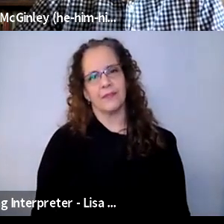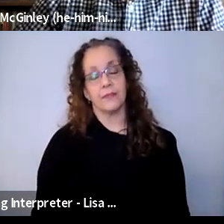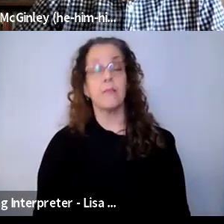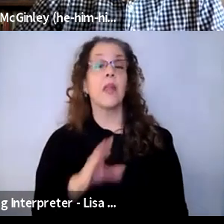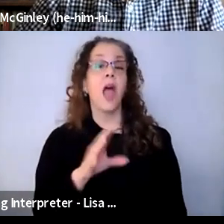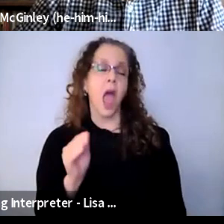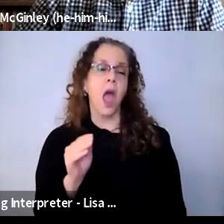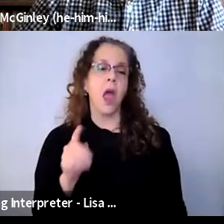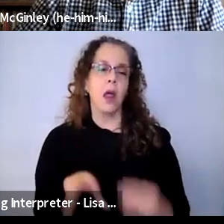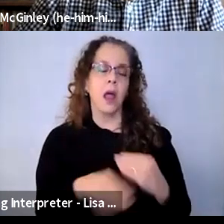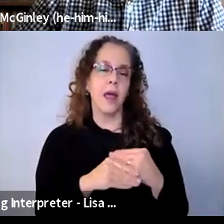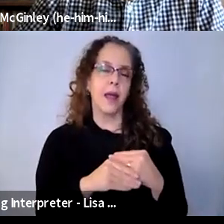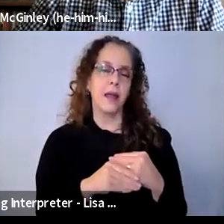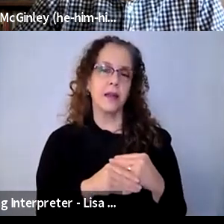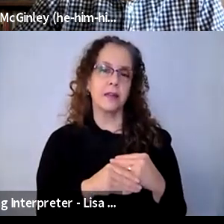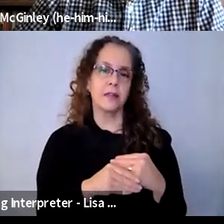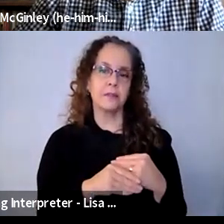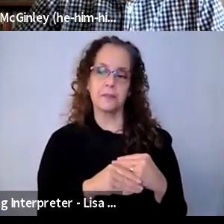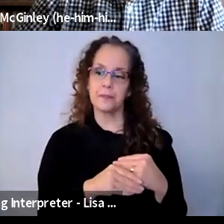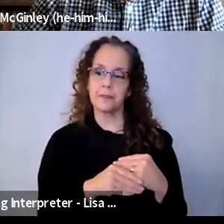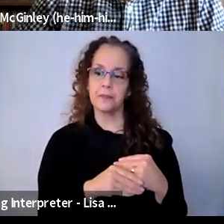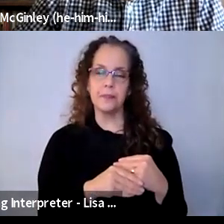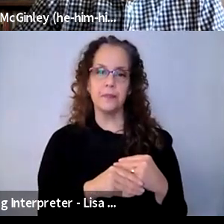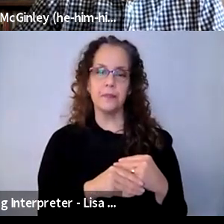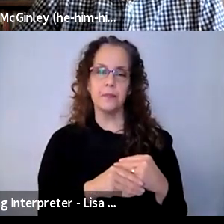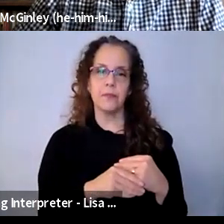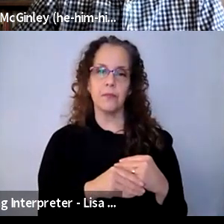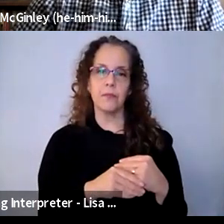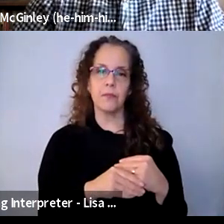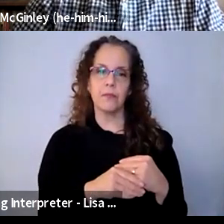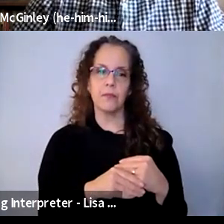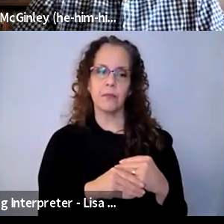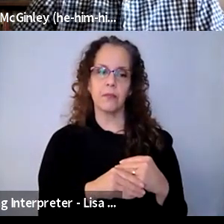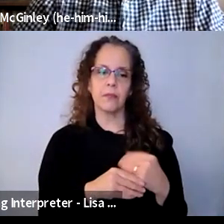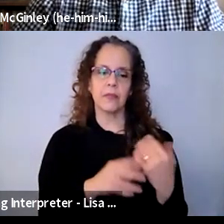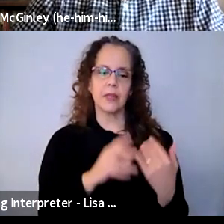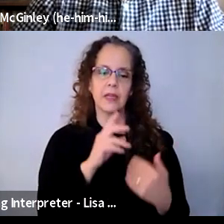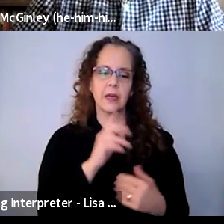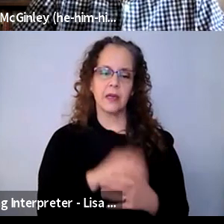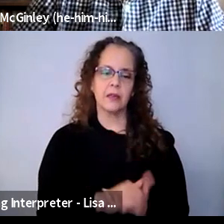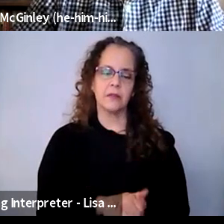say is, you know, it's just a chance to kind of be yourself,